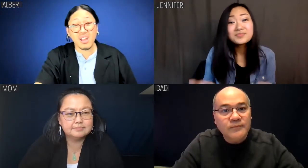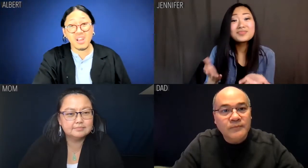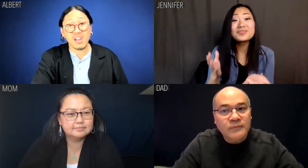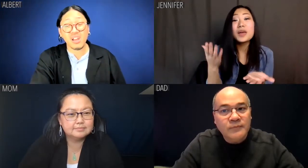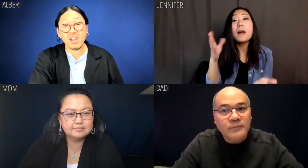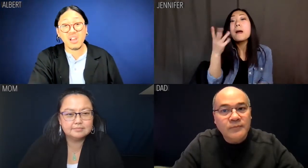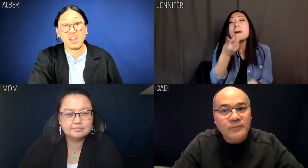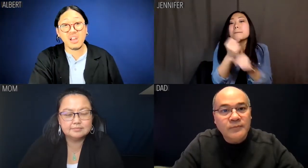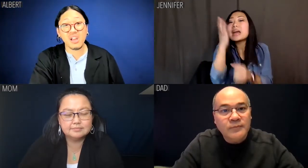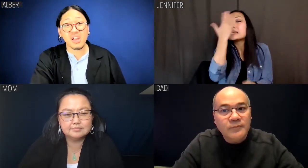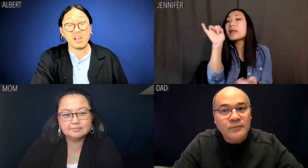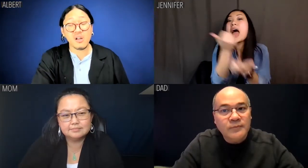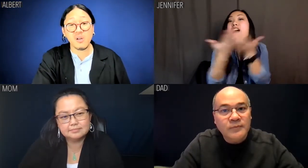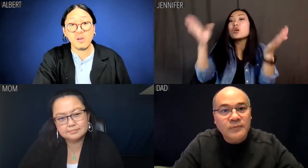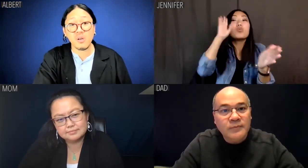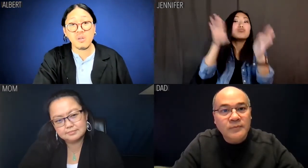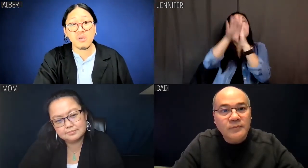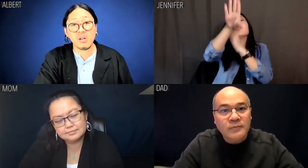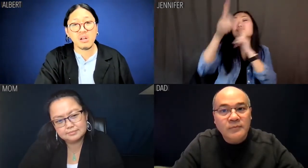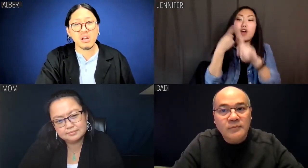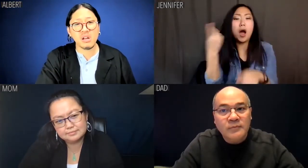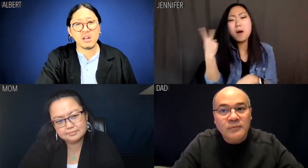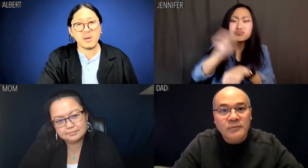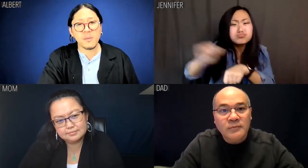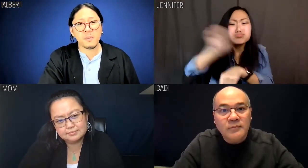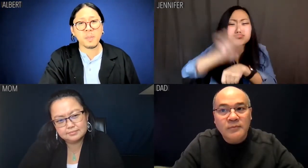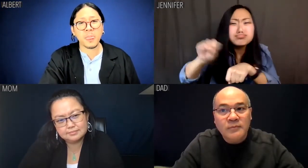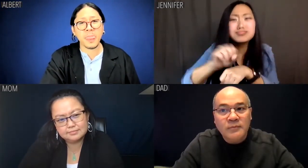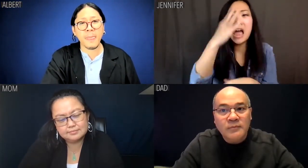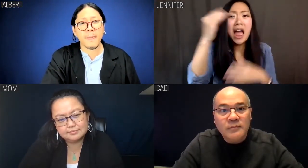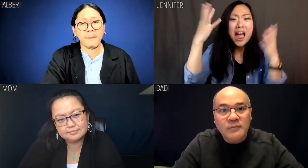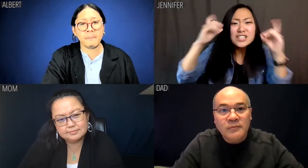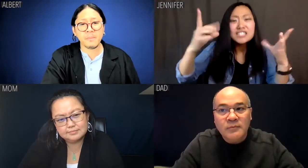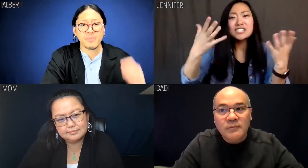Jennifer: Yeah, you made it seem like everything would blossom from hard work and education.